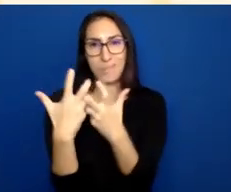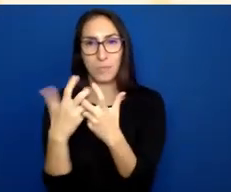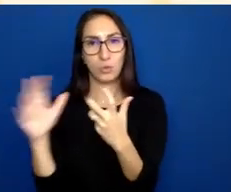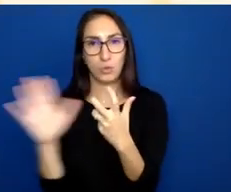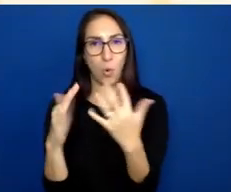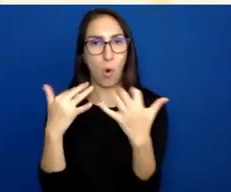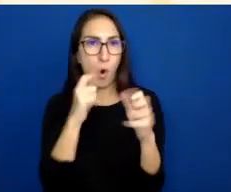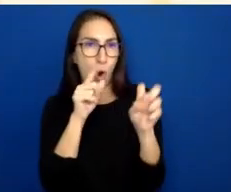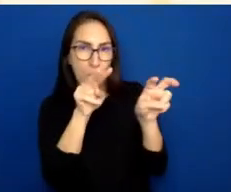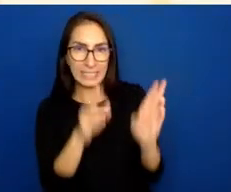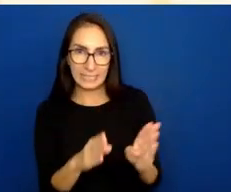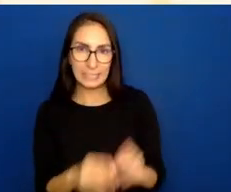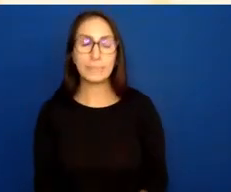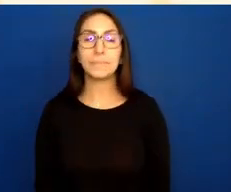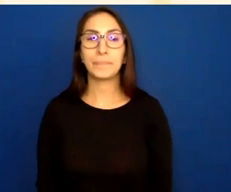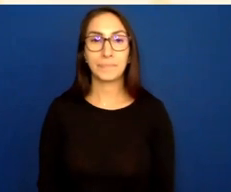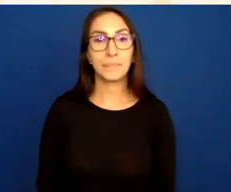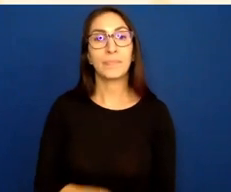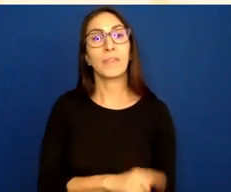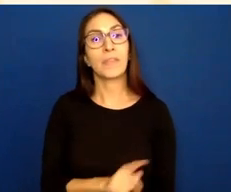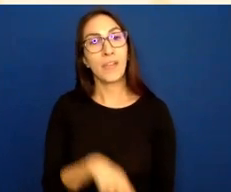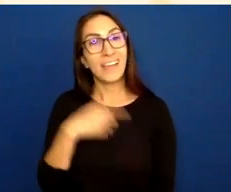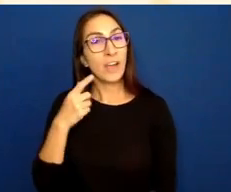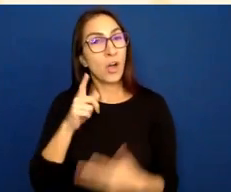The other thing to do is include the same content in different formats.